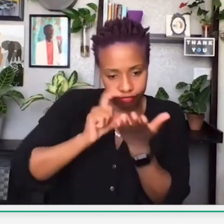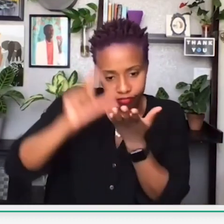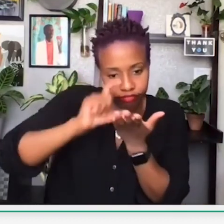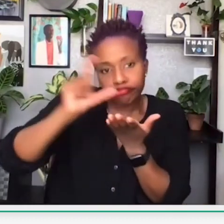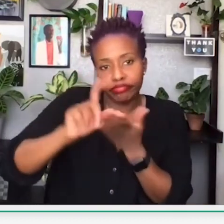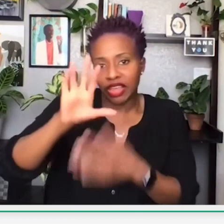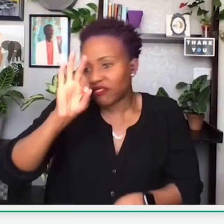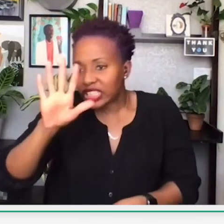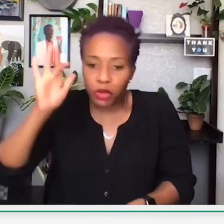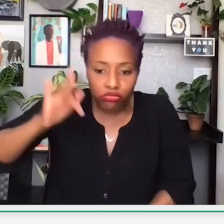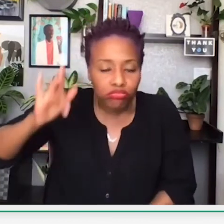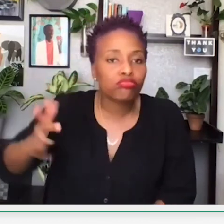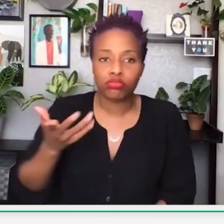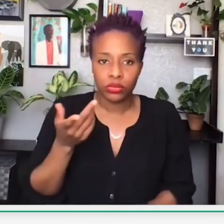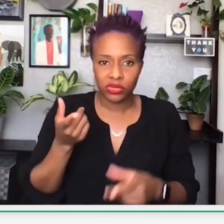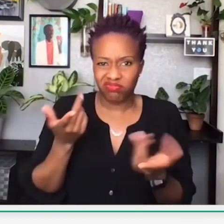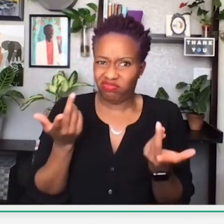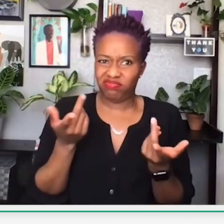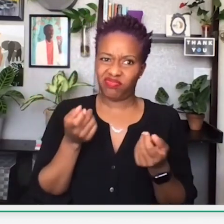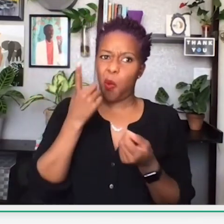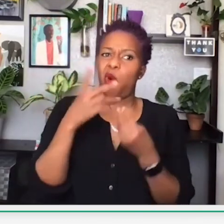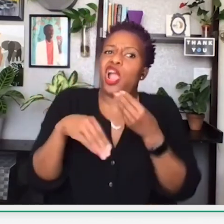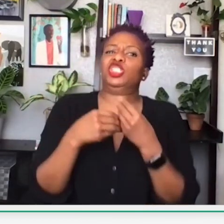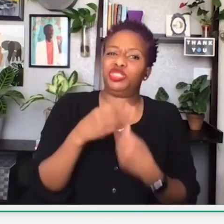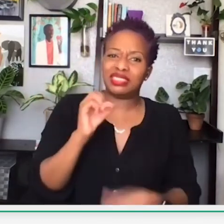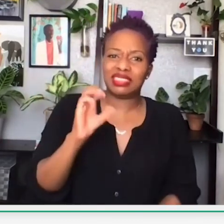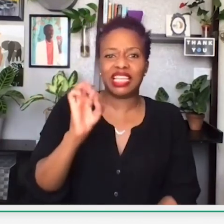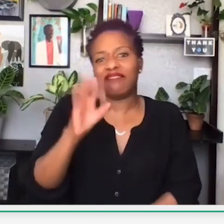on social media, that costs you nothing. All you have to do is use your phone.